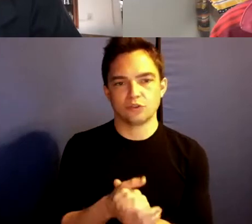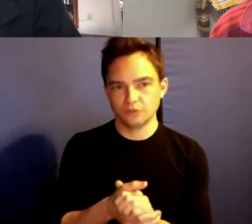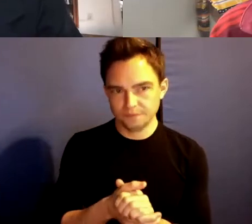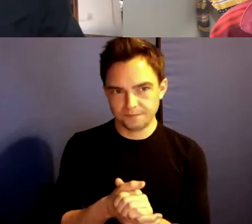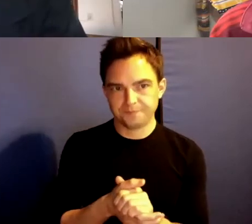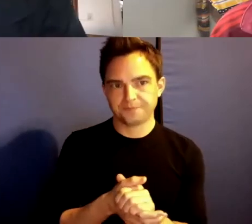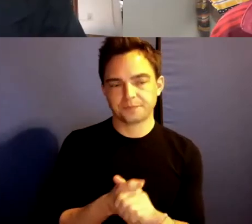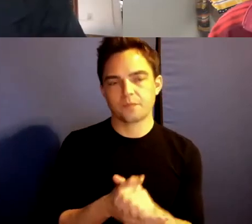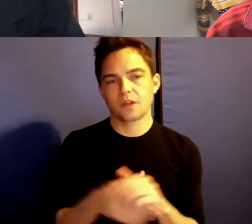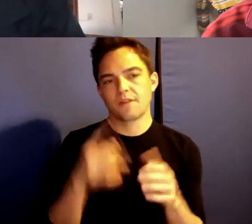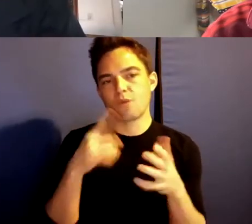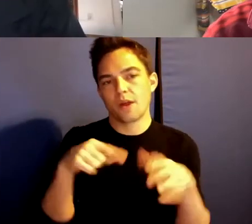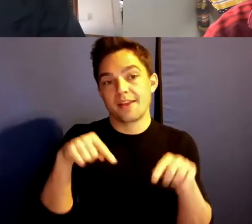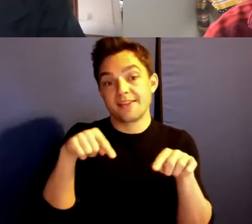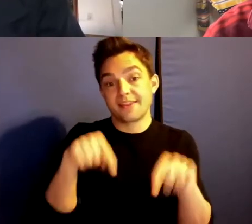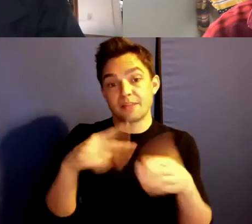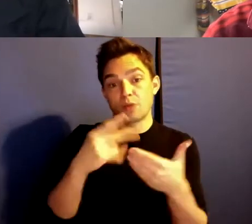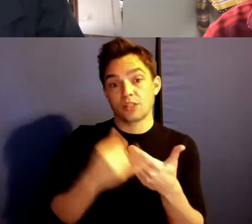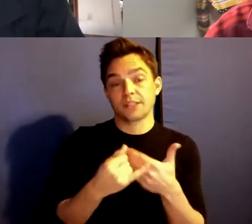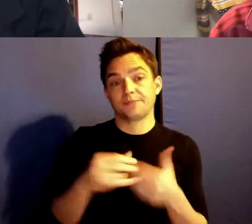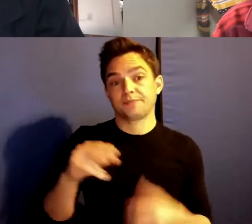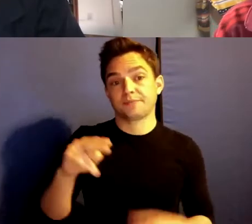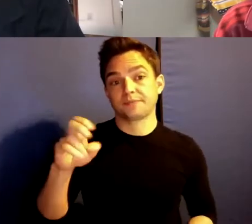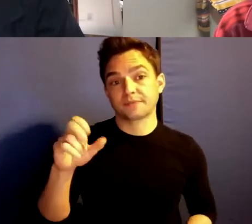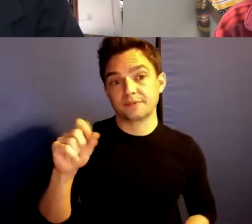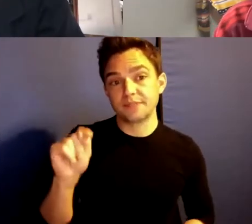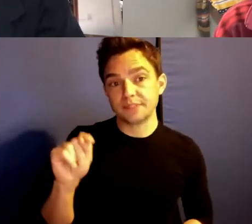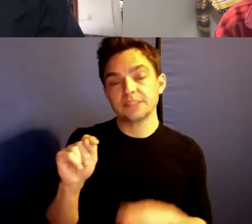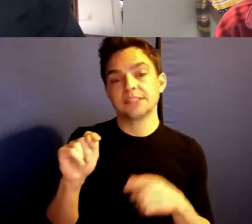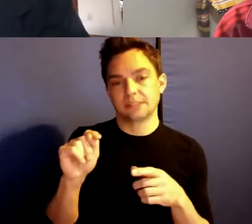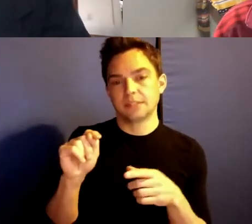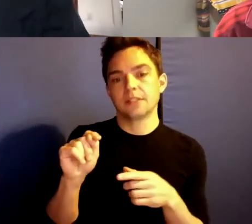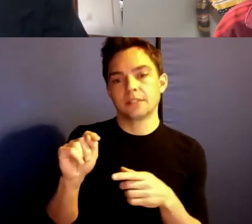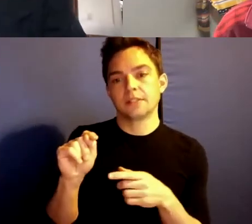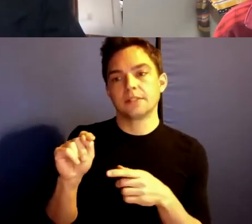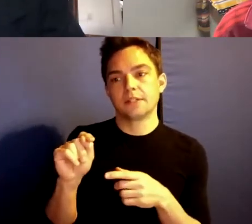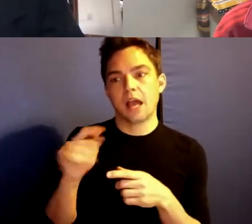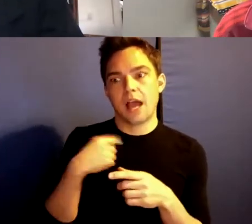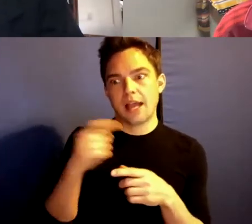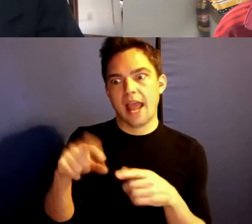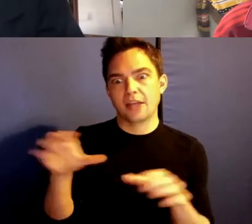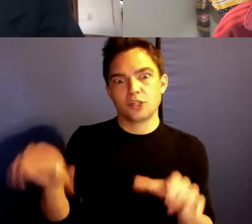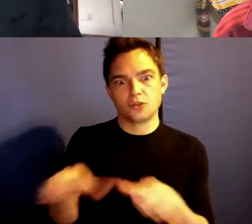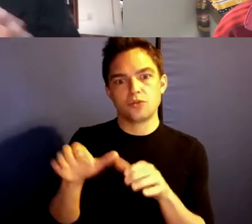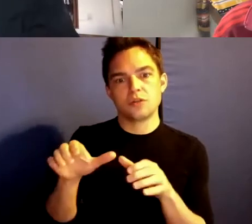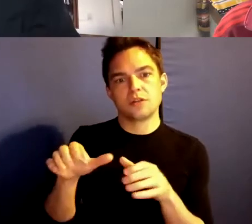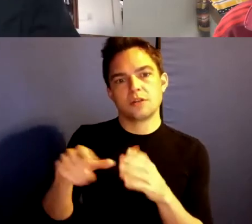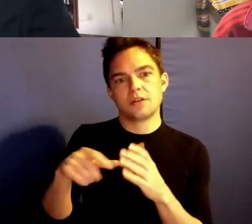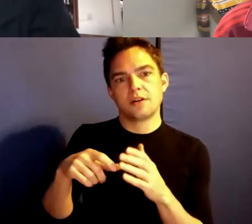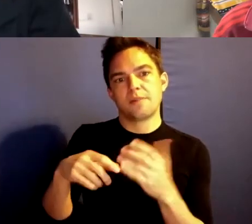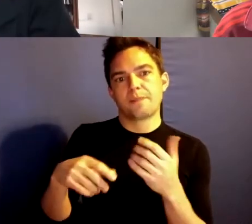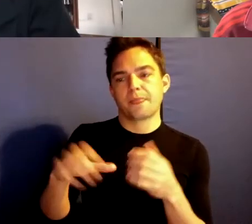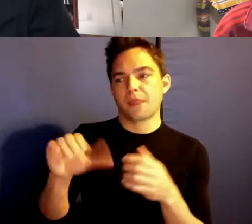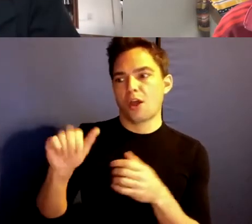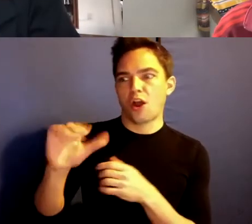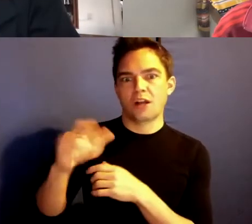For this project, for The Nest, I actually had to do archival work.